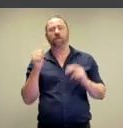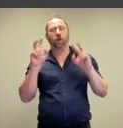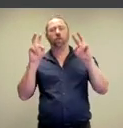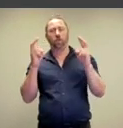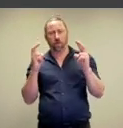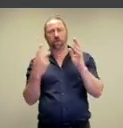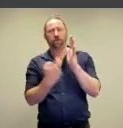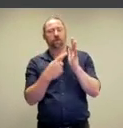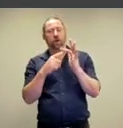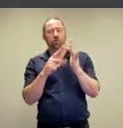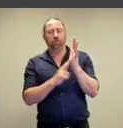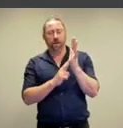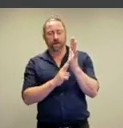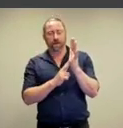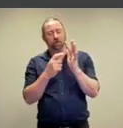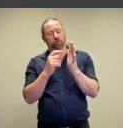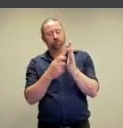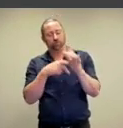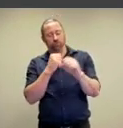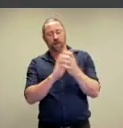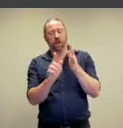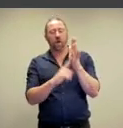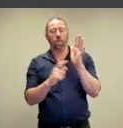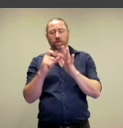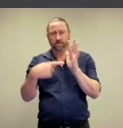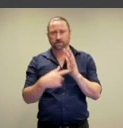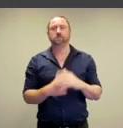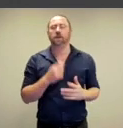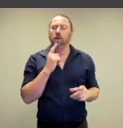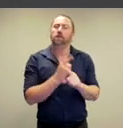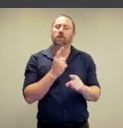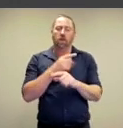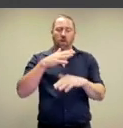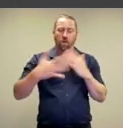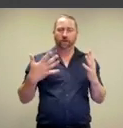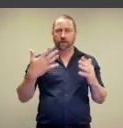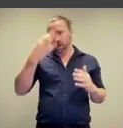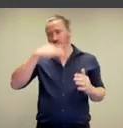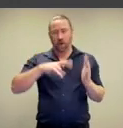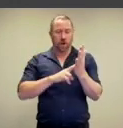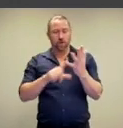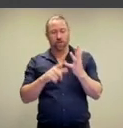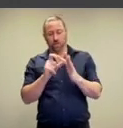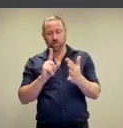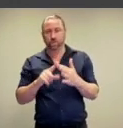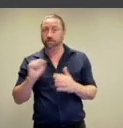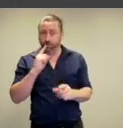morning with a rather long quote from Ringholt because it just says